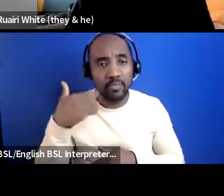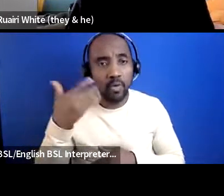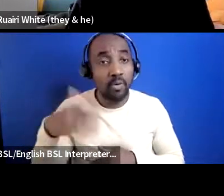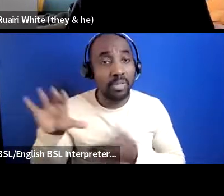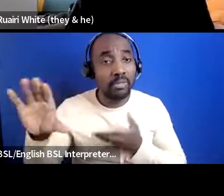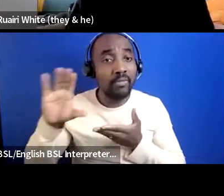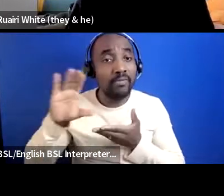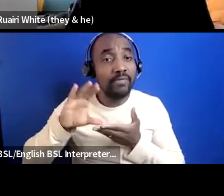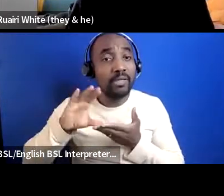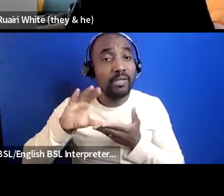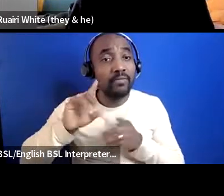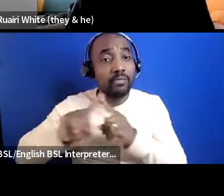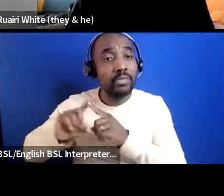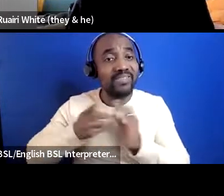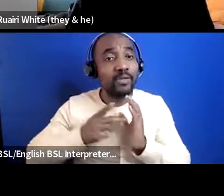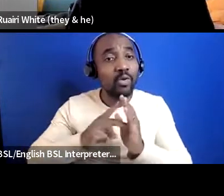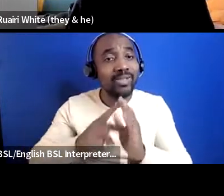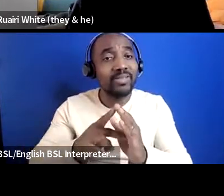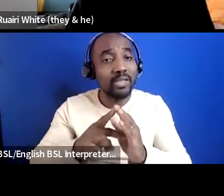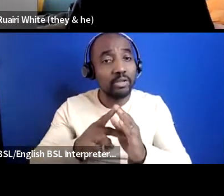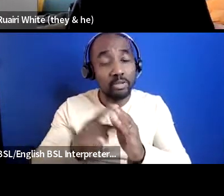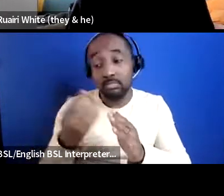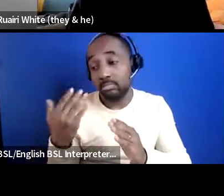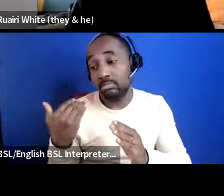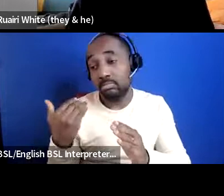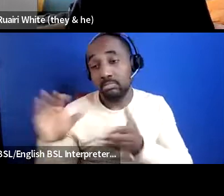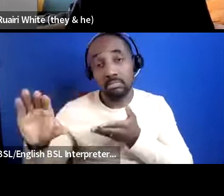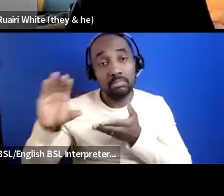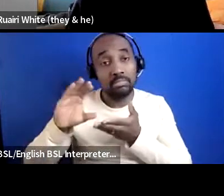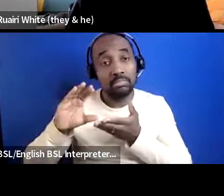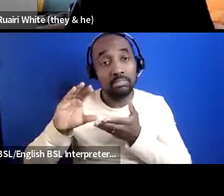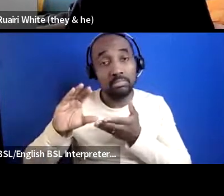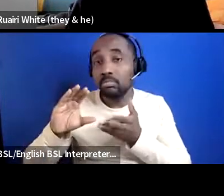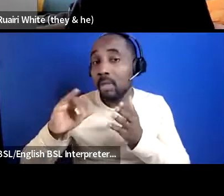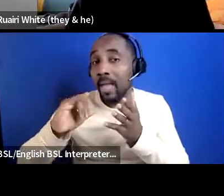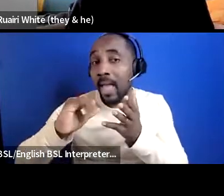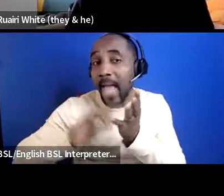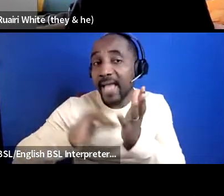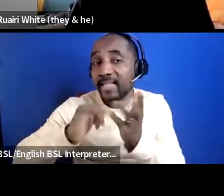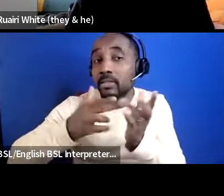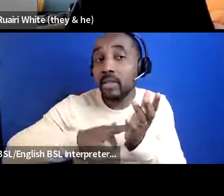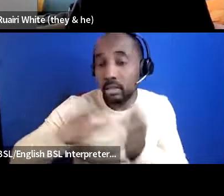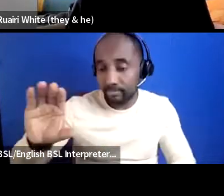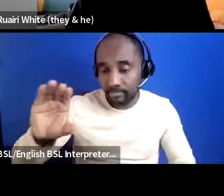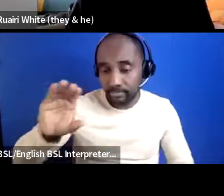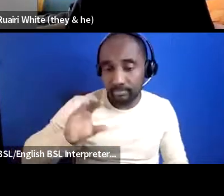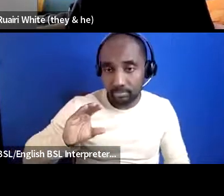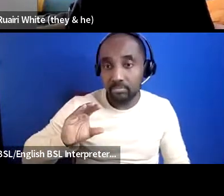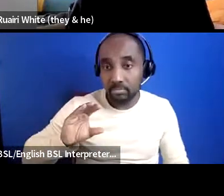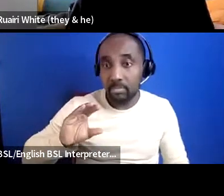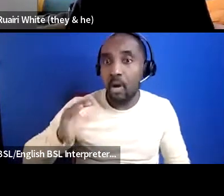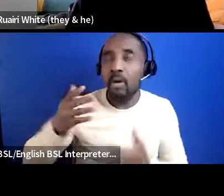different organizations recently we got one from NSUN which helped us to pay six months for a venue